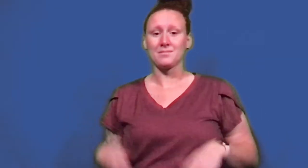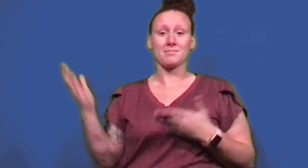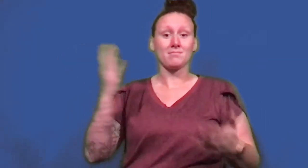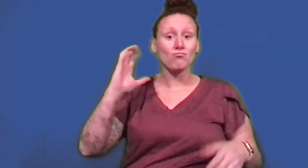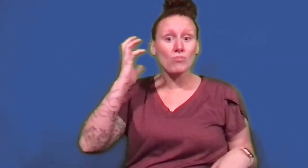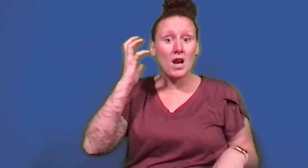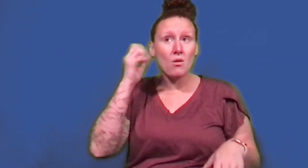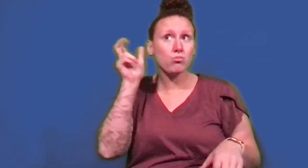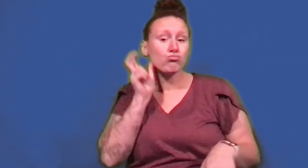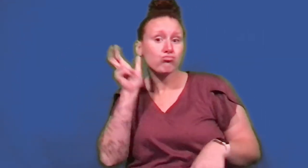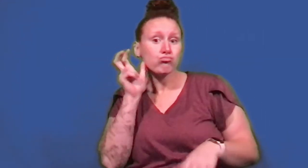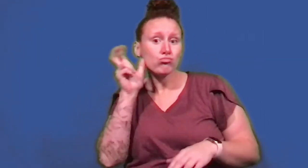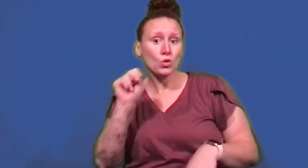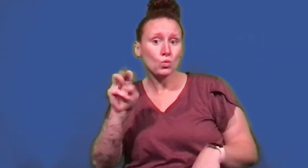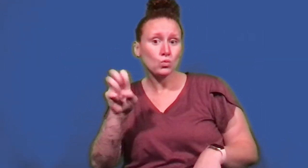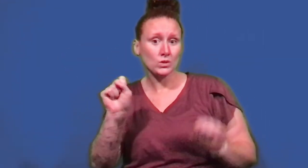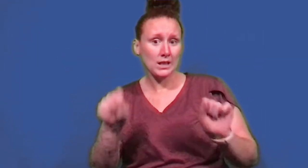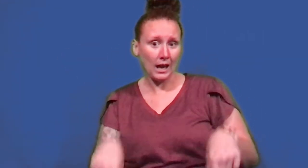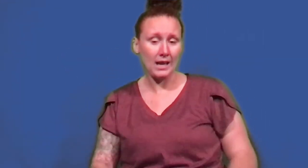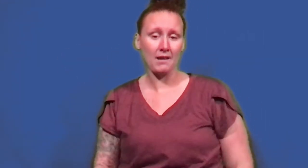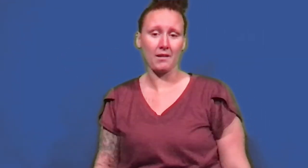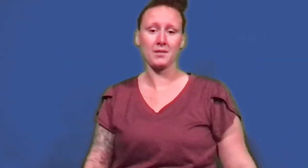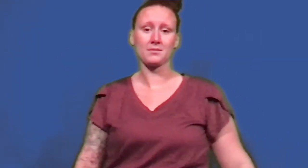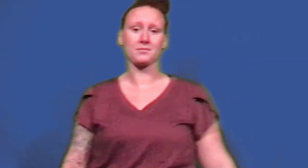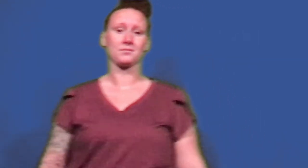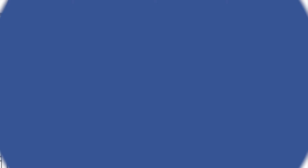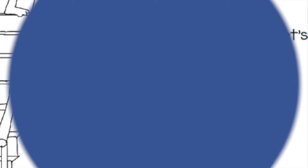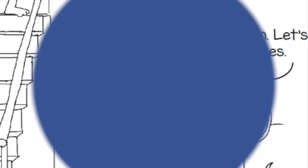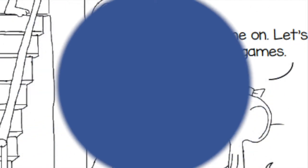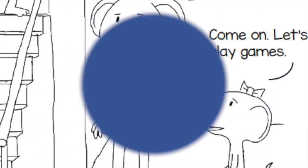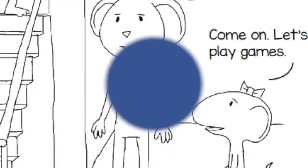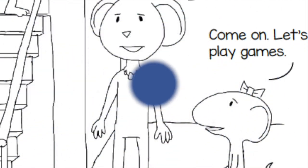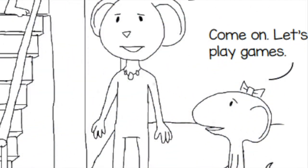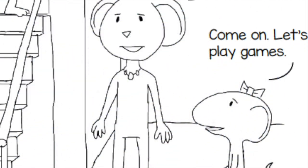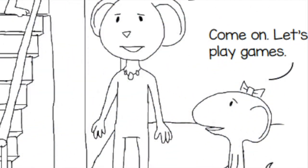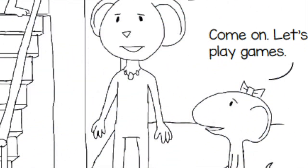and I brought our radio, so we can listen to the news.